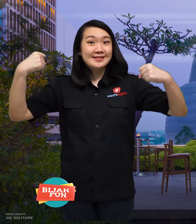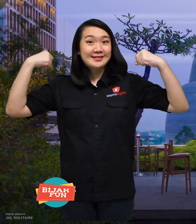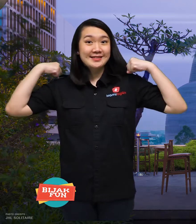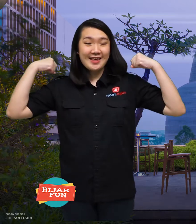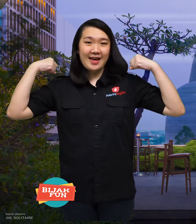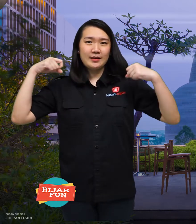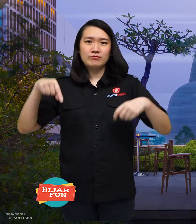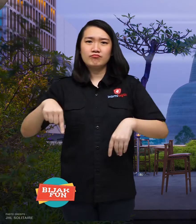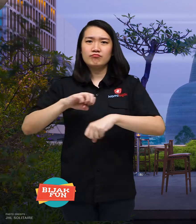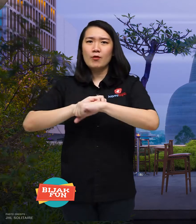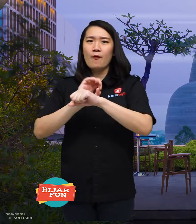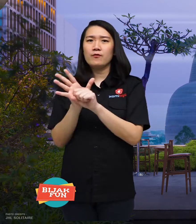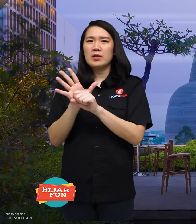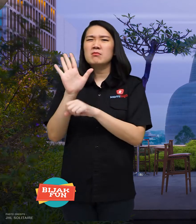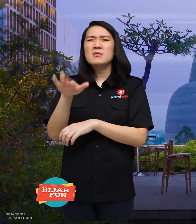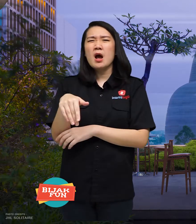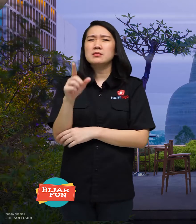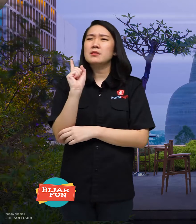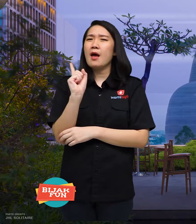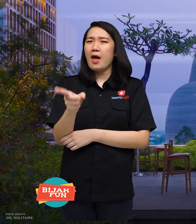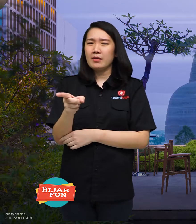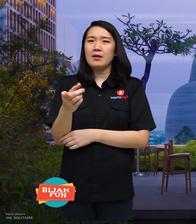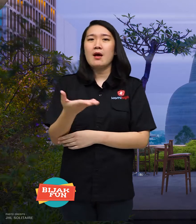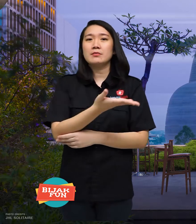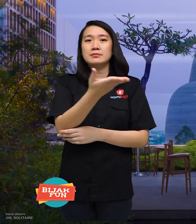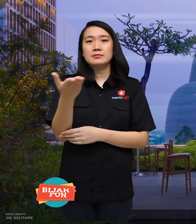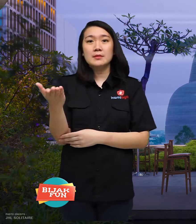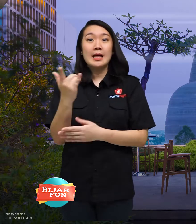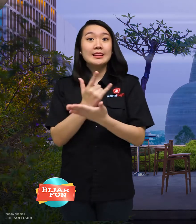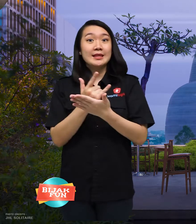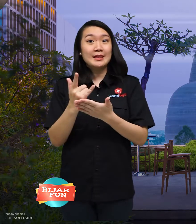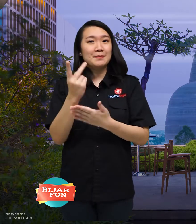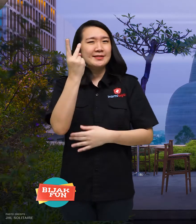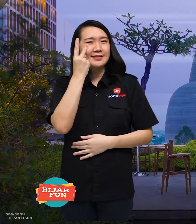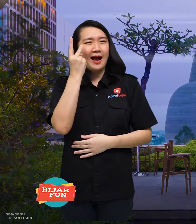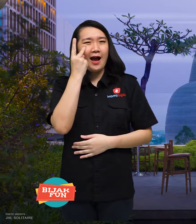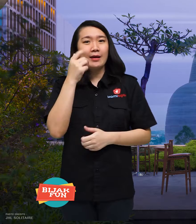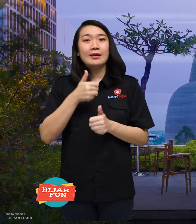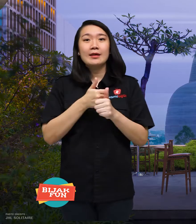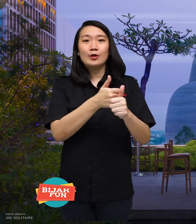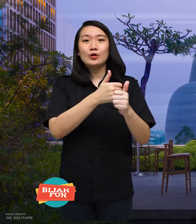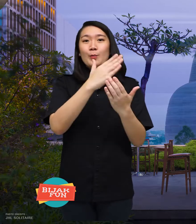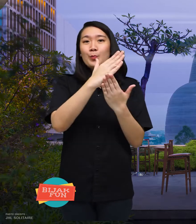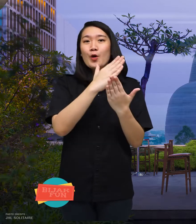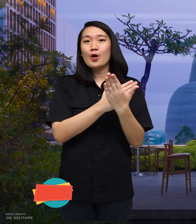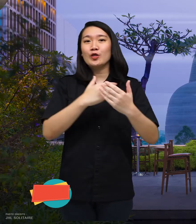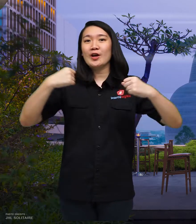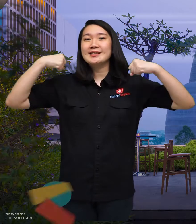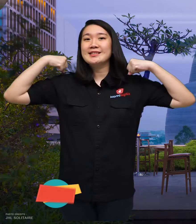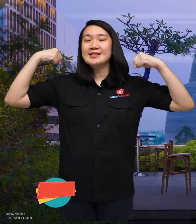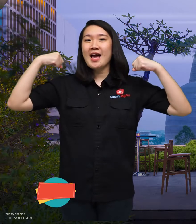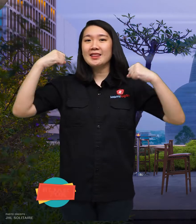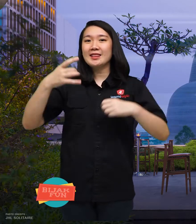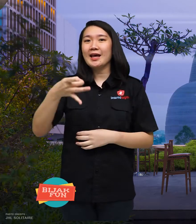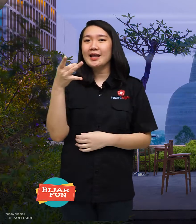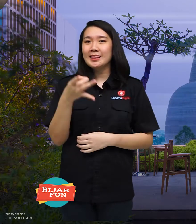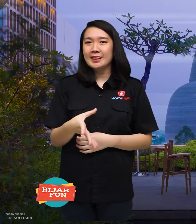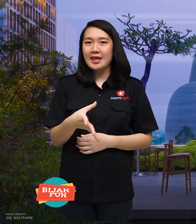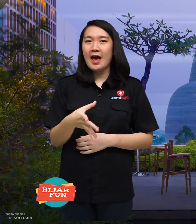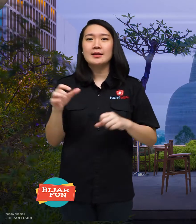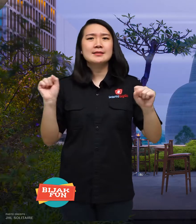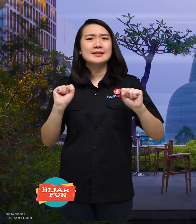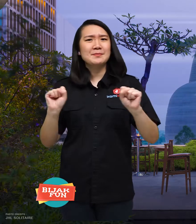remember you guys still obey the health protocols strictly and immediately booster vaccine yes.